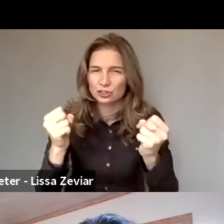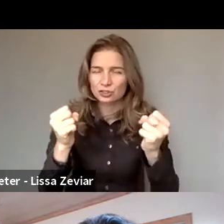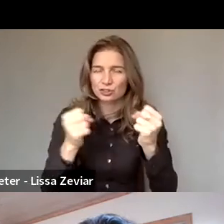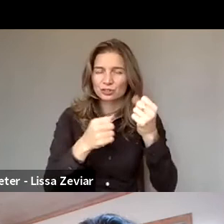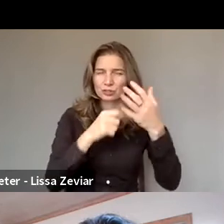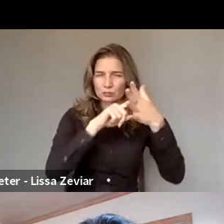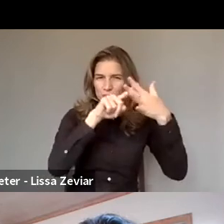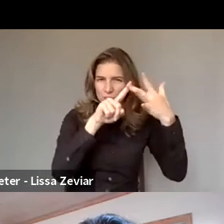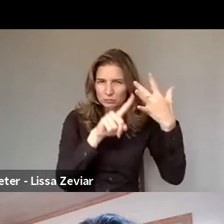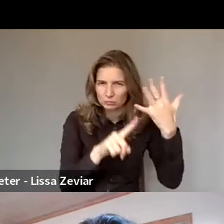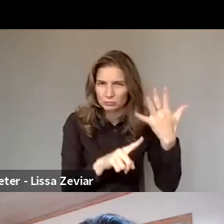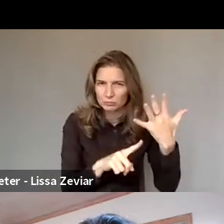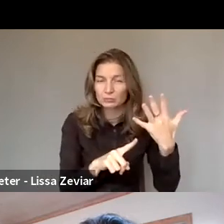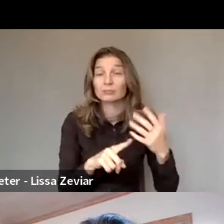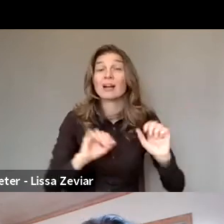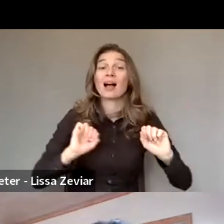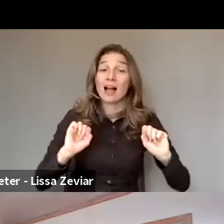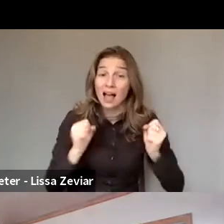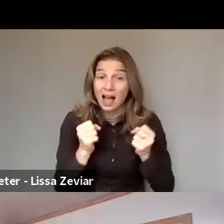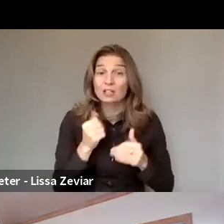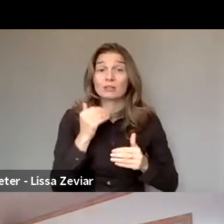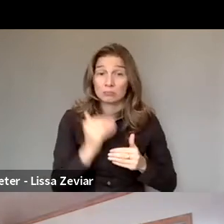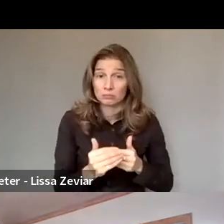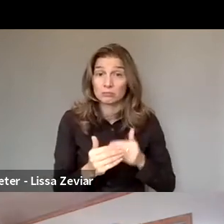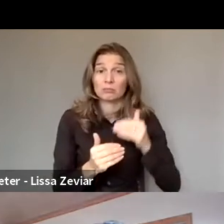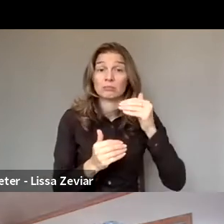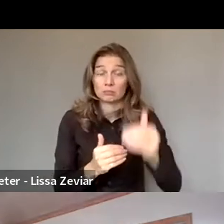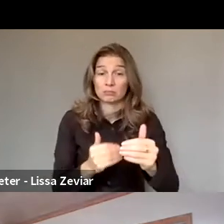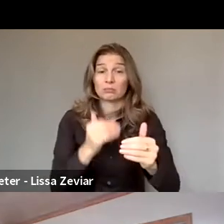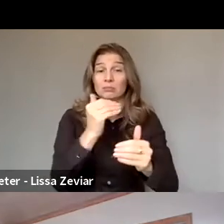we’ll be rolling out bit by bit as Claire just said.